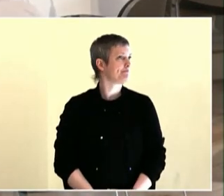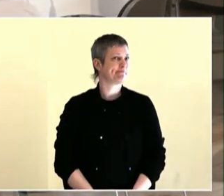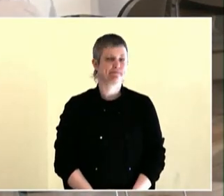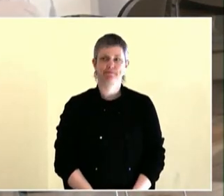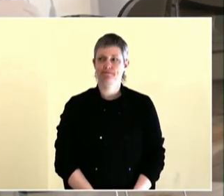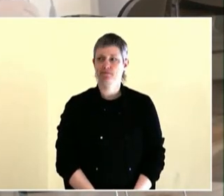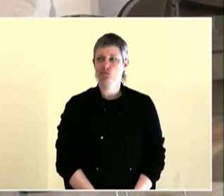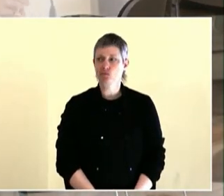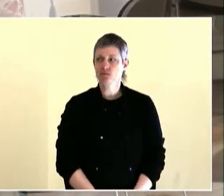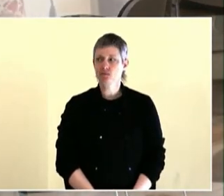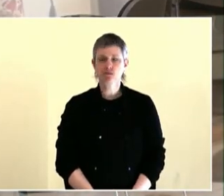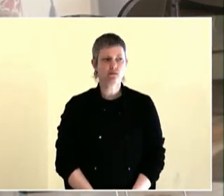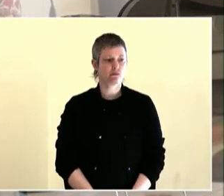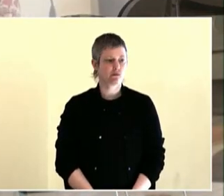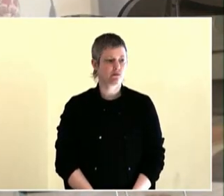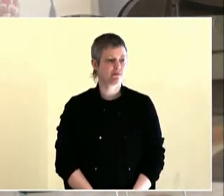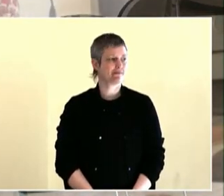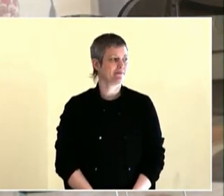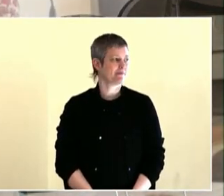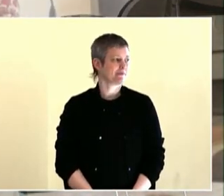out, Jane McGonigal. Anyway, our future selves are strangers to us. This isn't just a thought or metaphor.